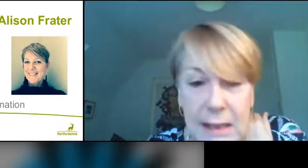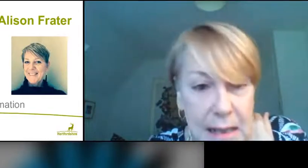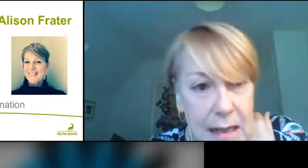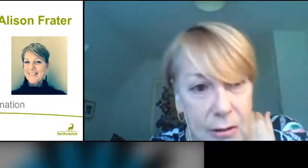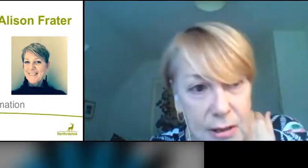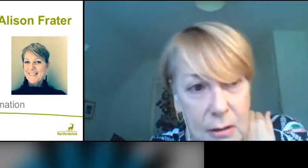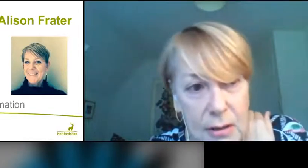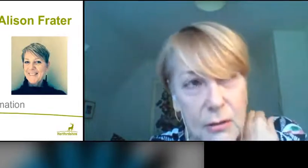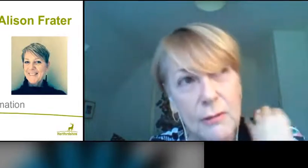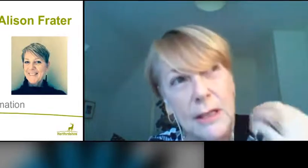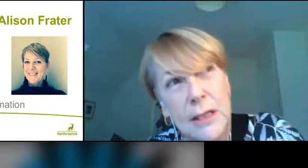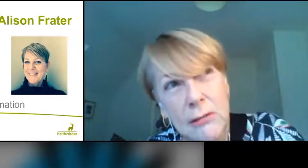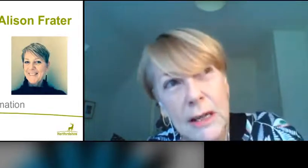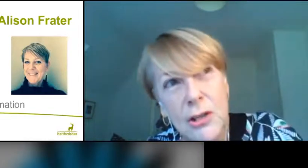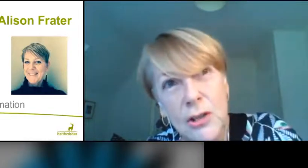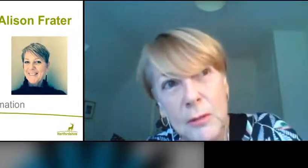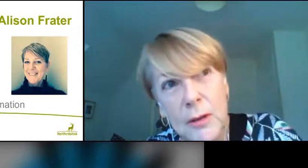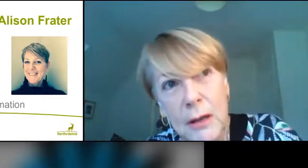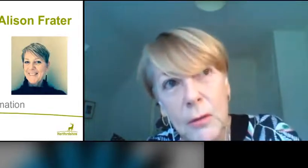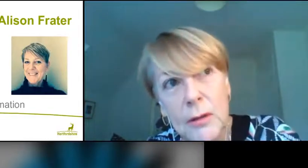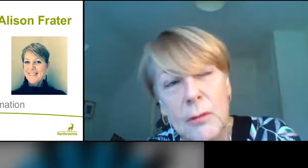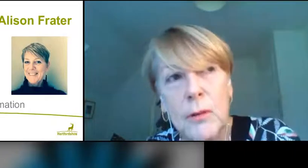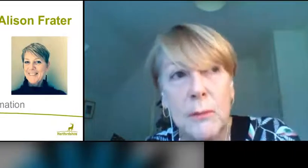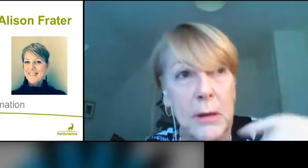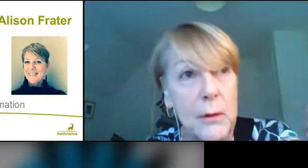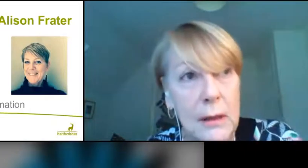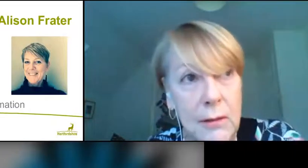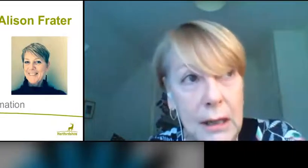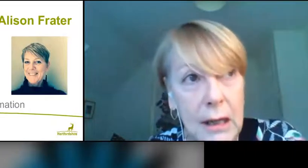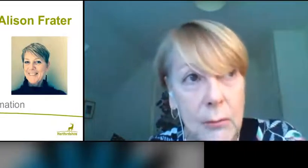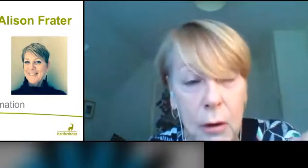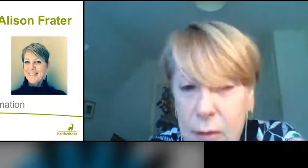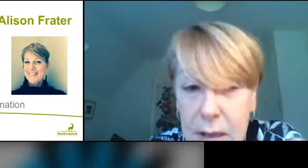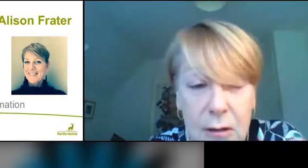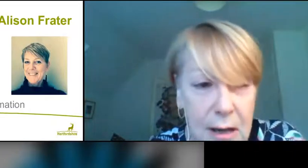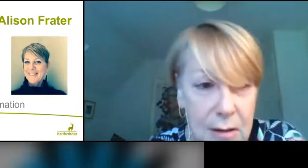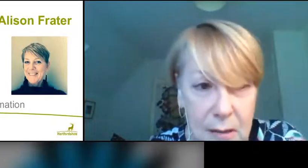There's clearly also a sort of interrelationship there with people living in poverty or in areas